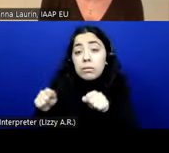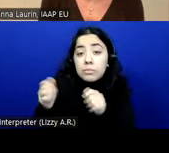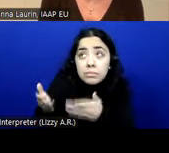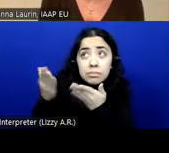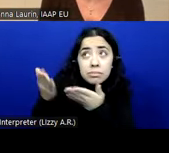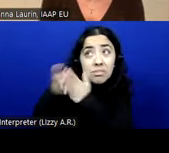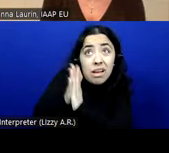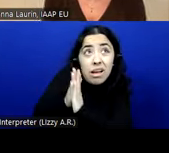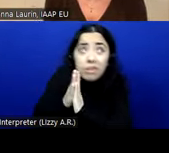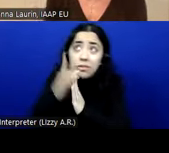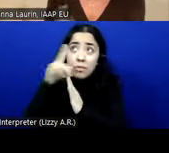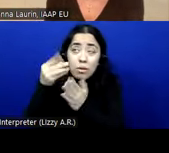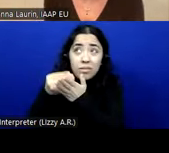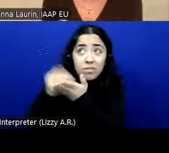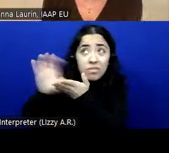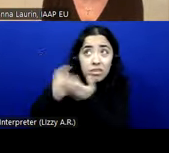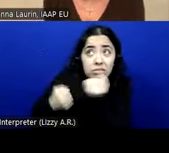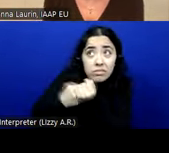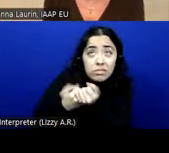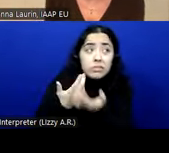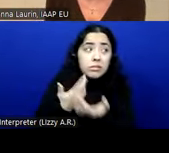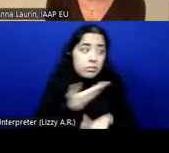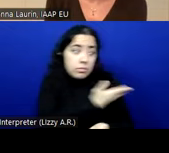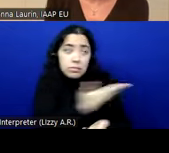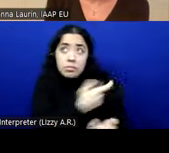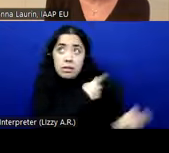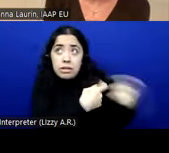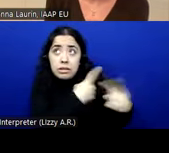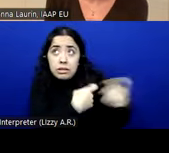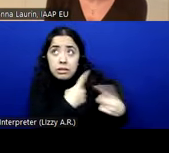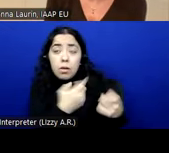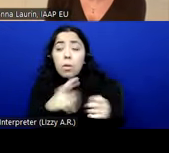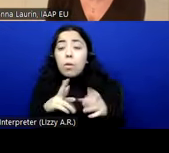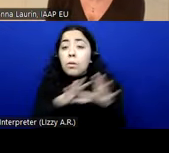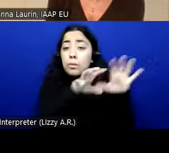and get something done or ask somebody else to put together a group of experts to do it. But there